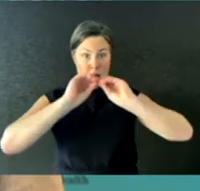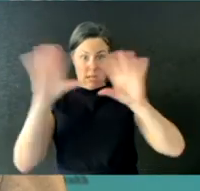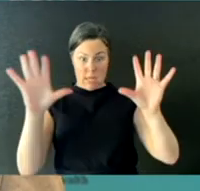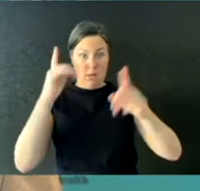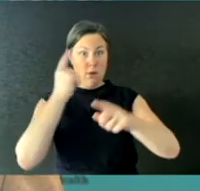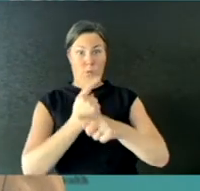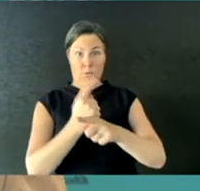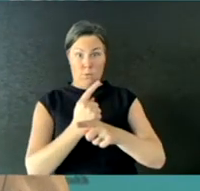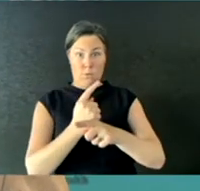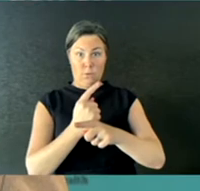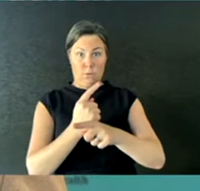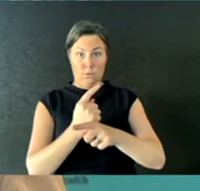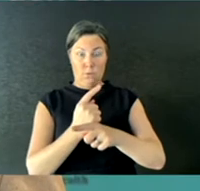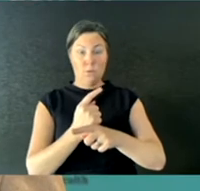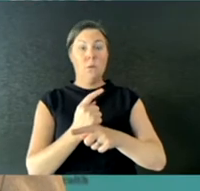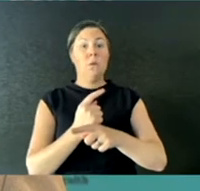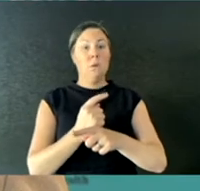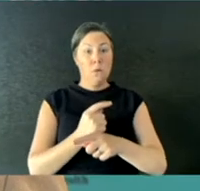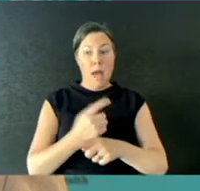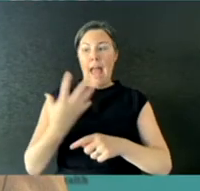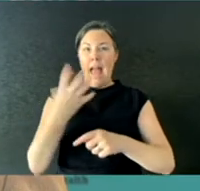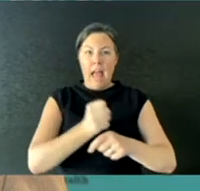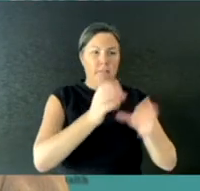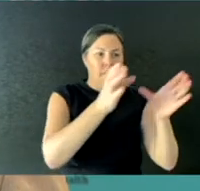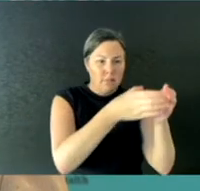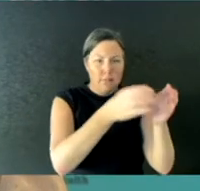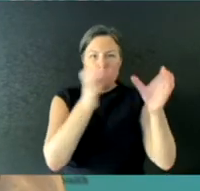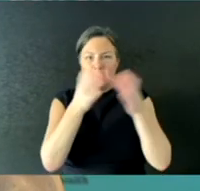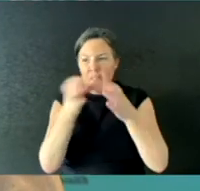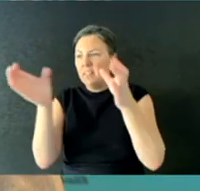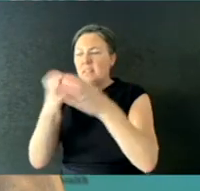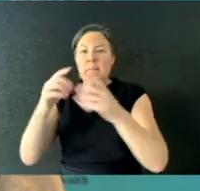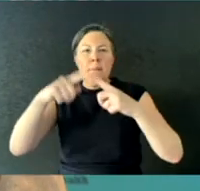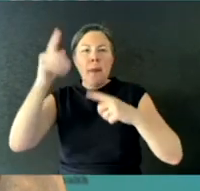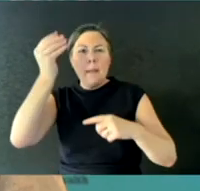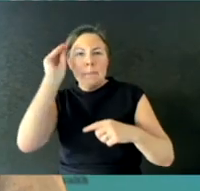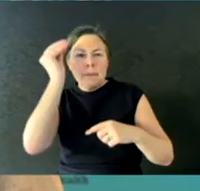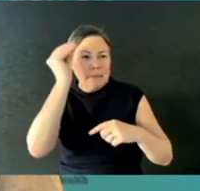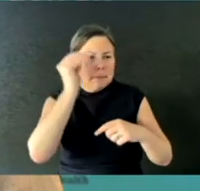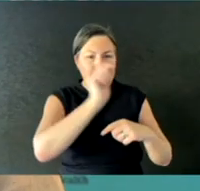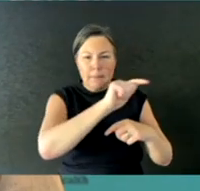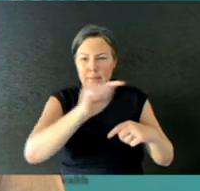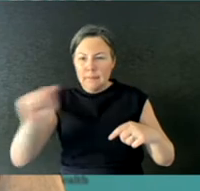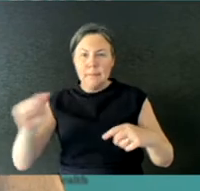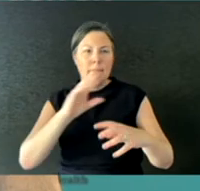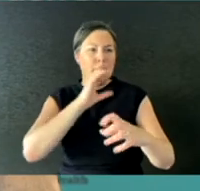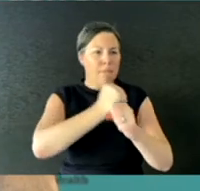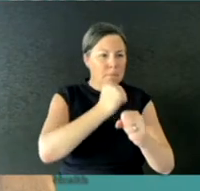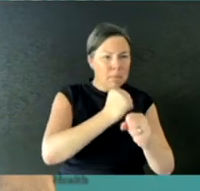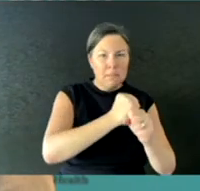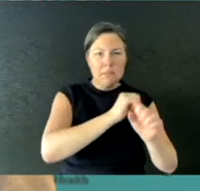the Infection Control Expert Group, the AHPCC, and federal and state health departments have